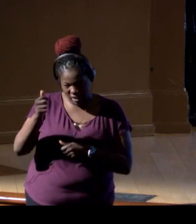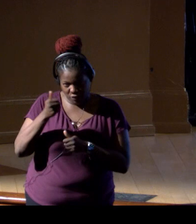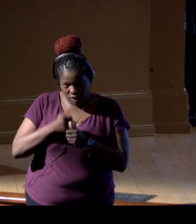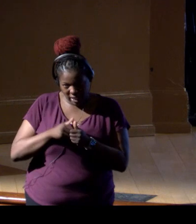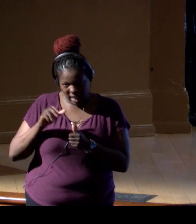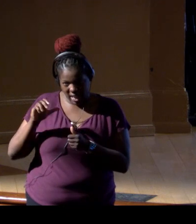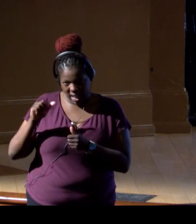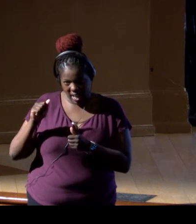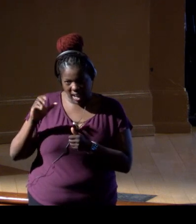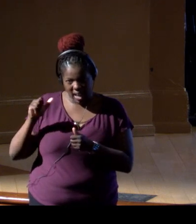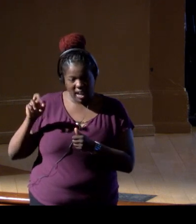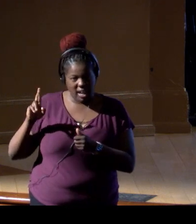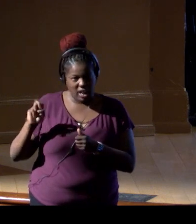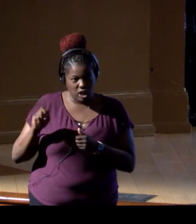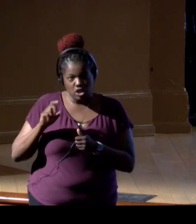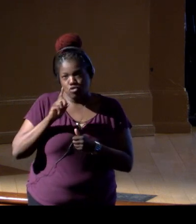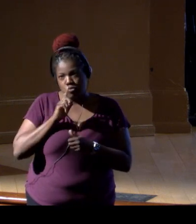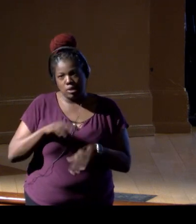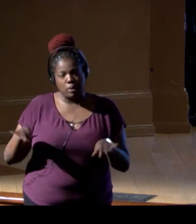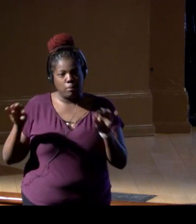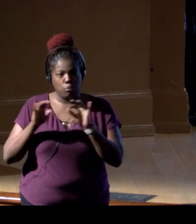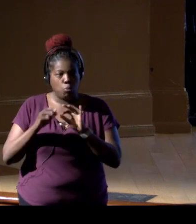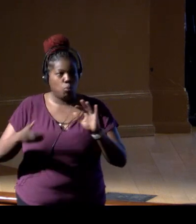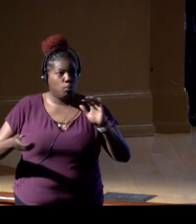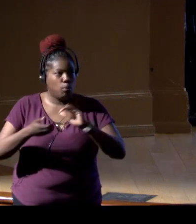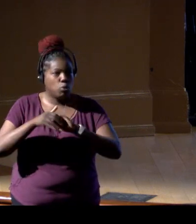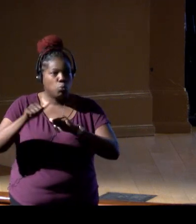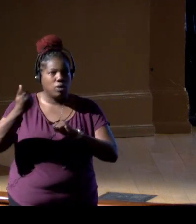So it's very important to partner with other feds,